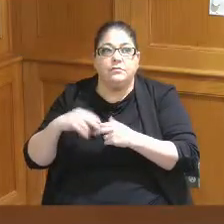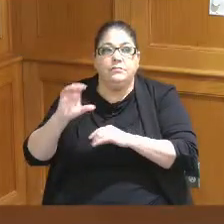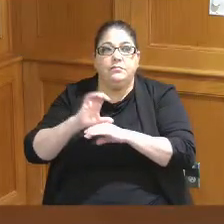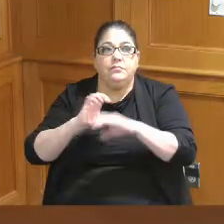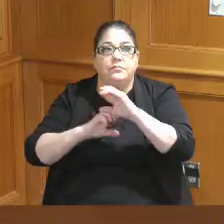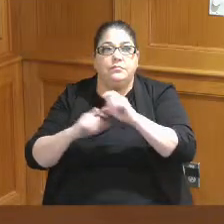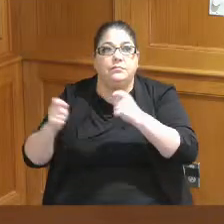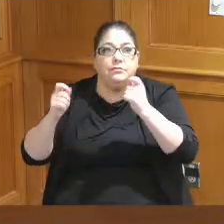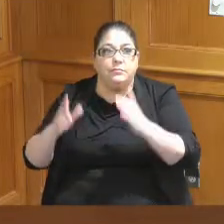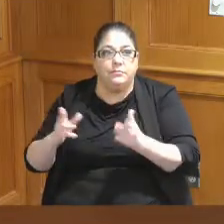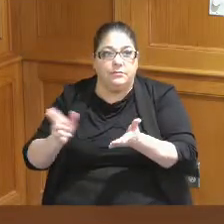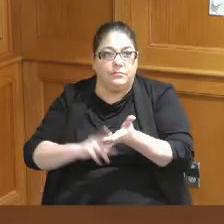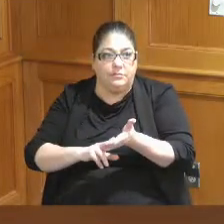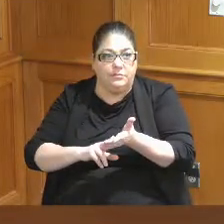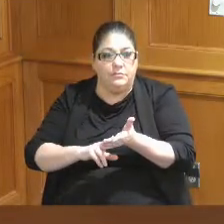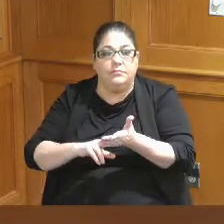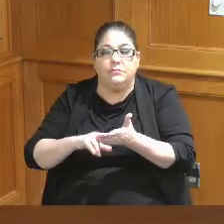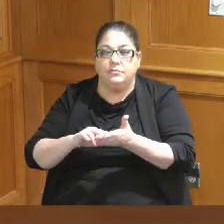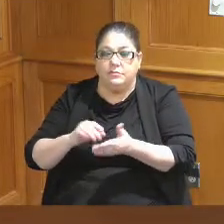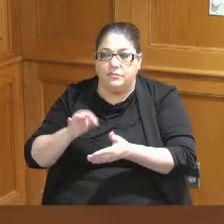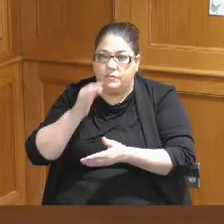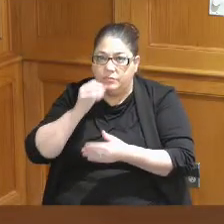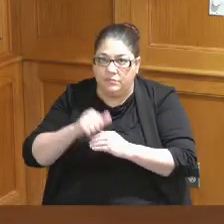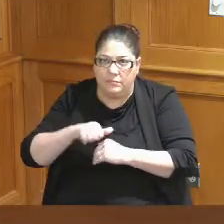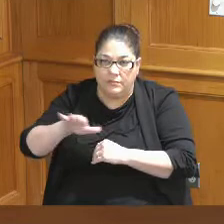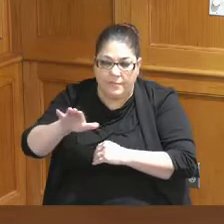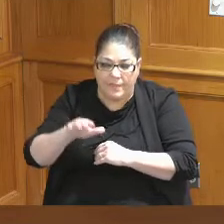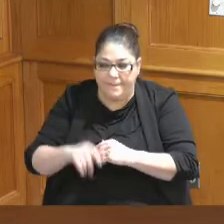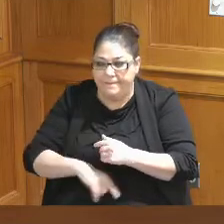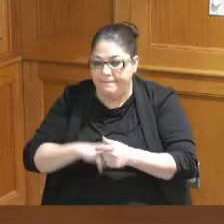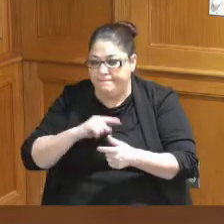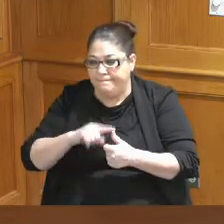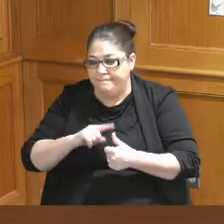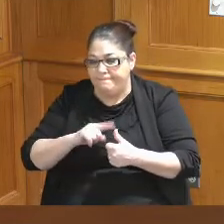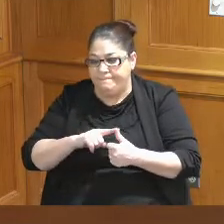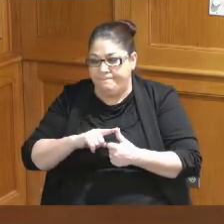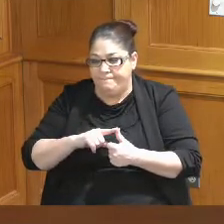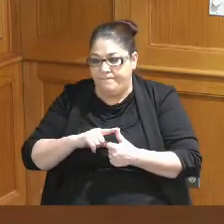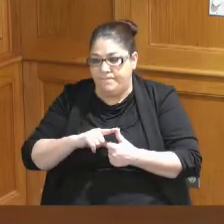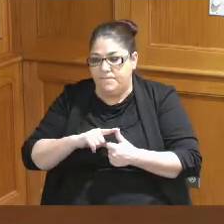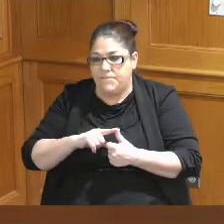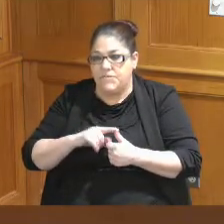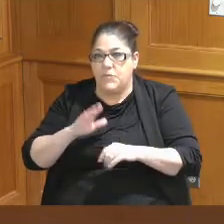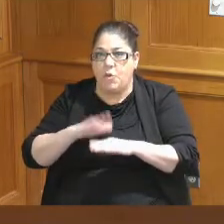agreement that we want to get out the door here fairly soon just so that is on the street and